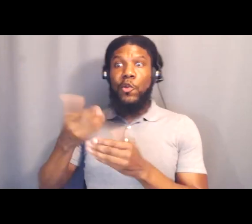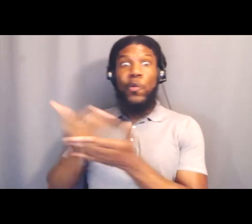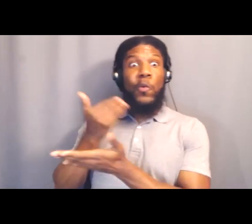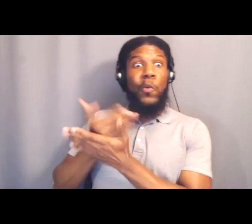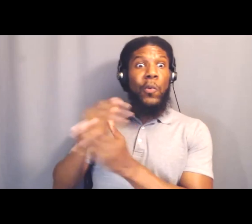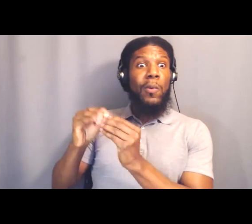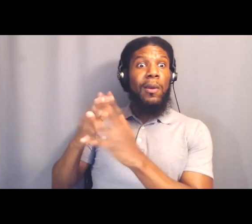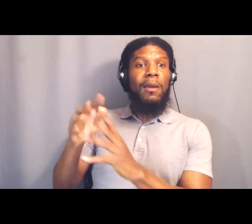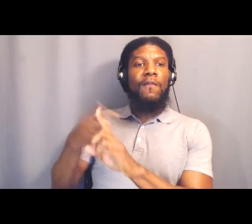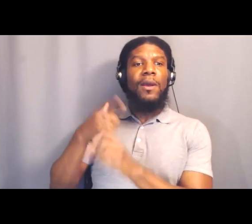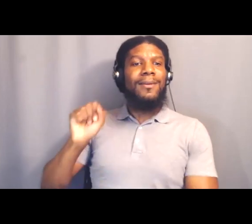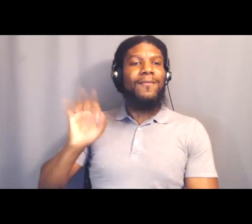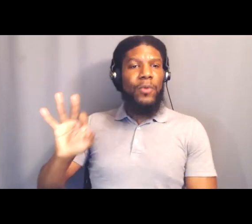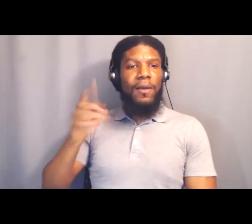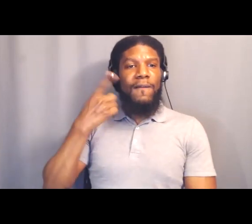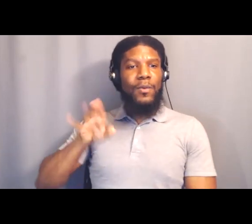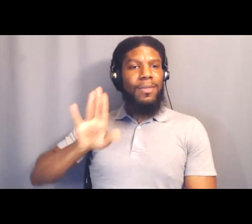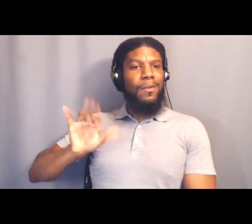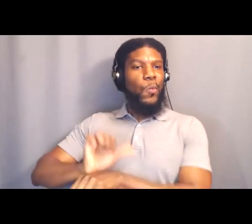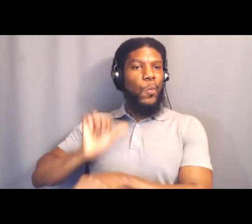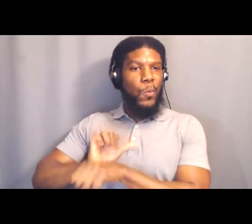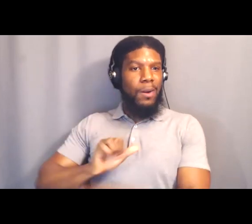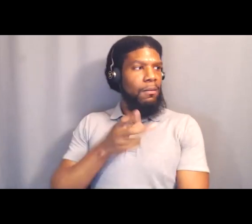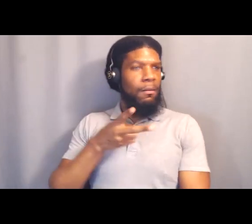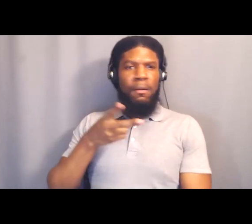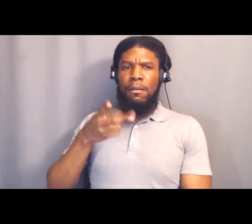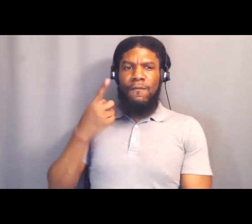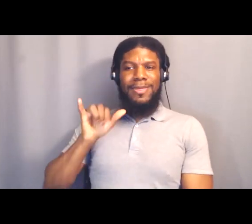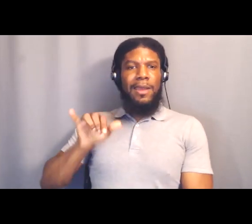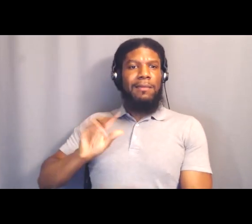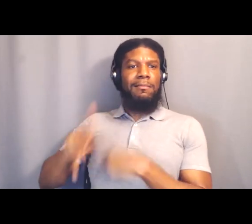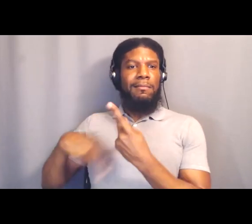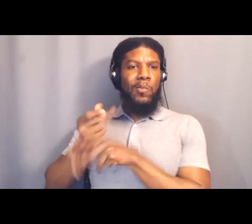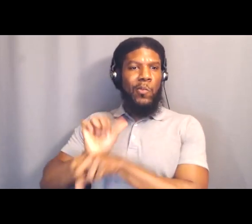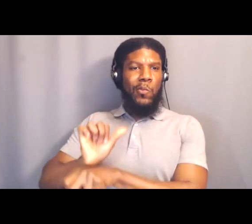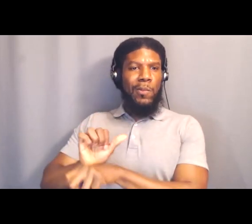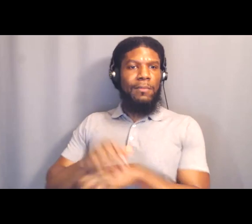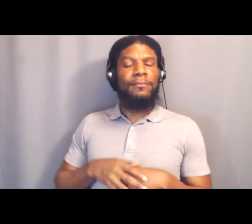to do that work. We're also seeing that he's restoring